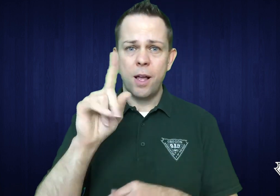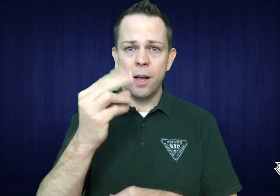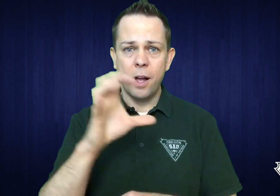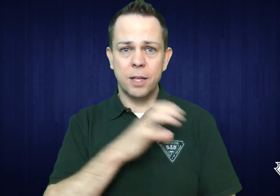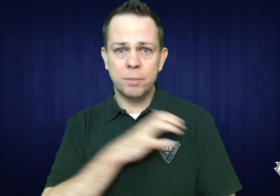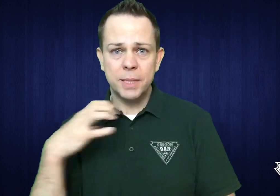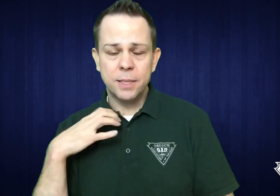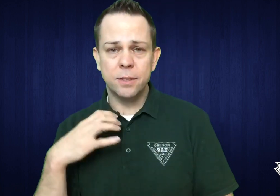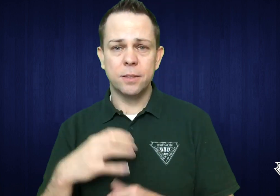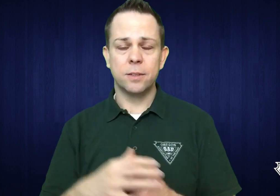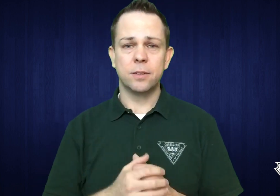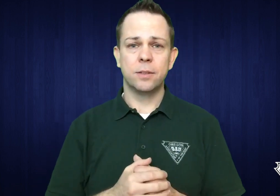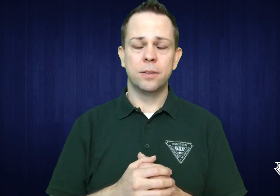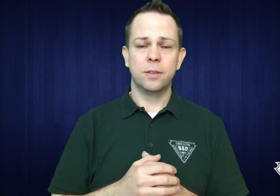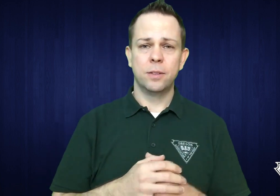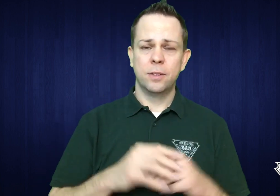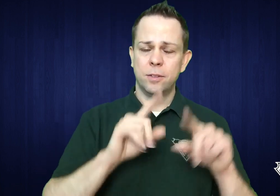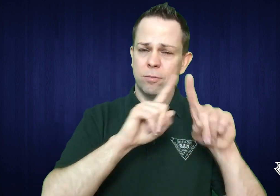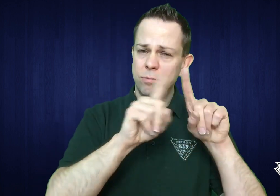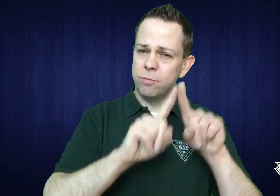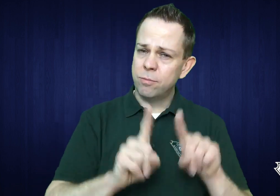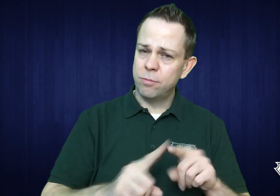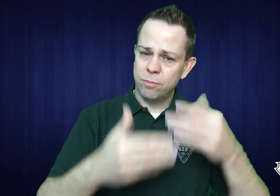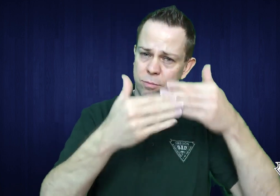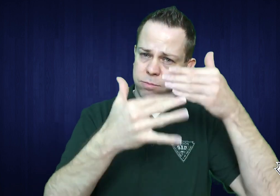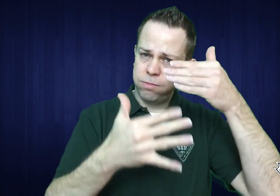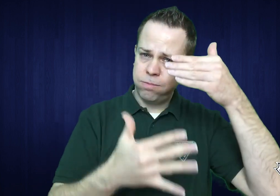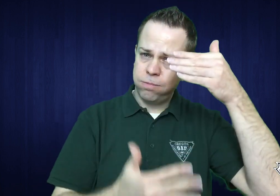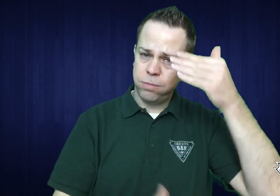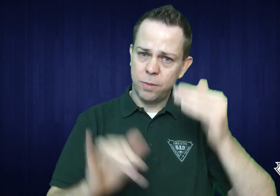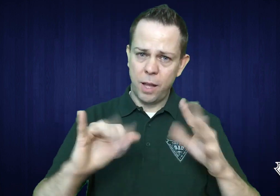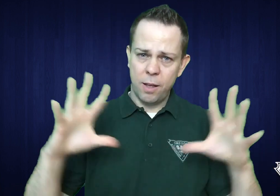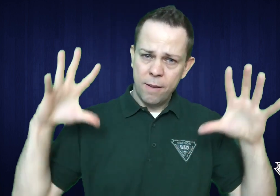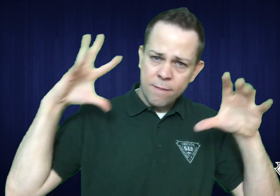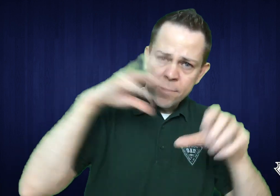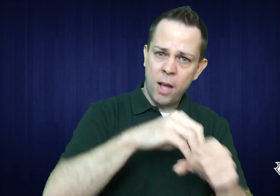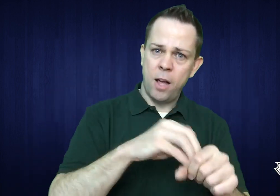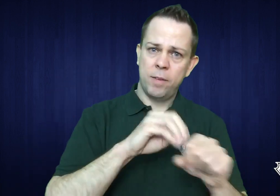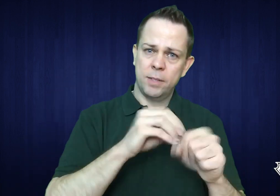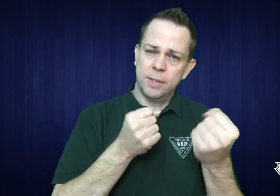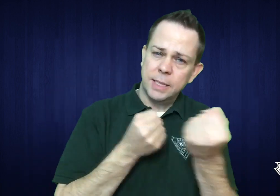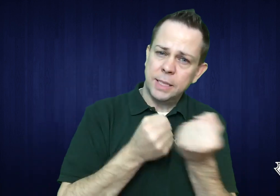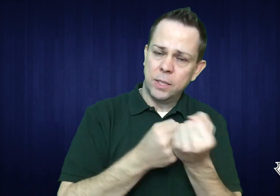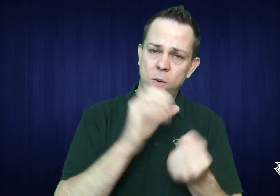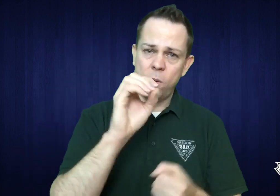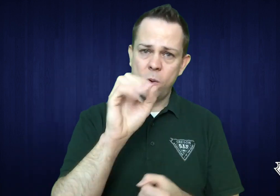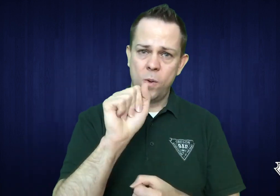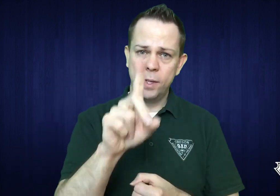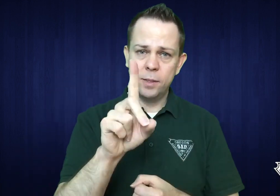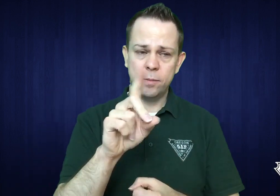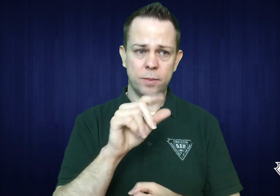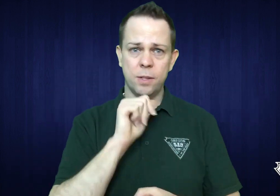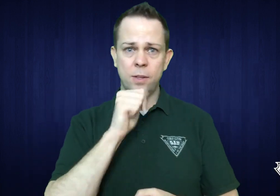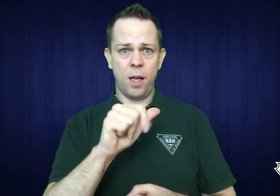our ad hoc committee members, and all involved in supporting OAD.